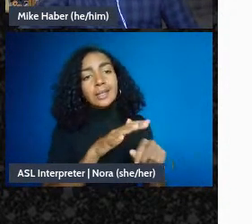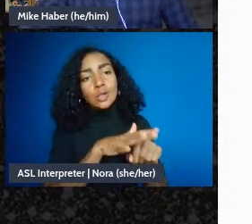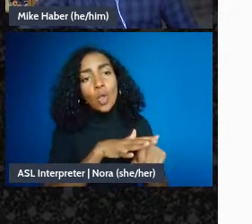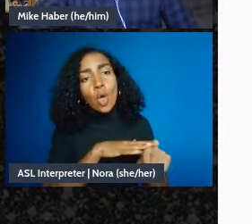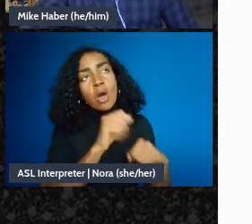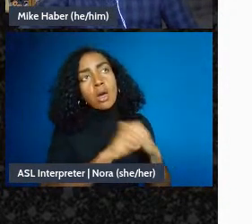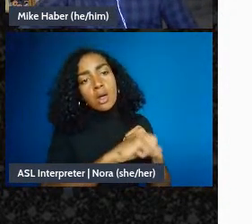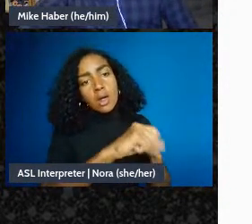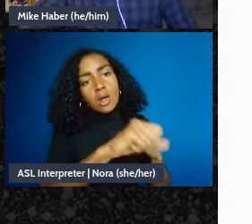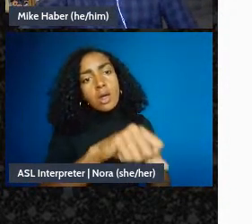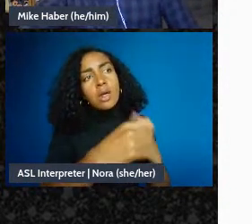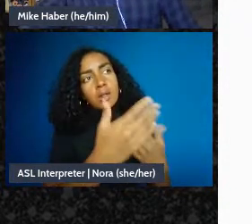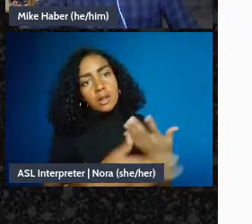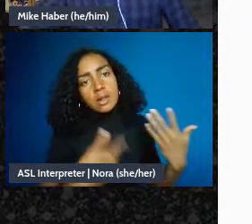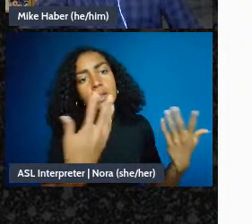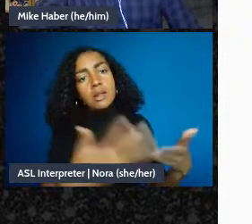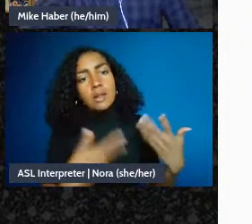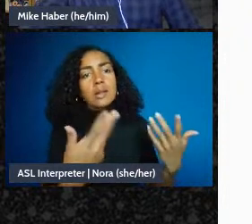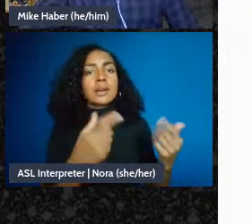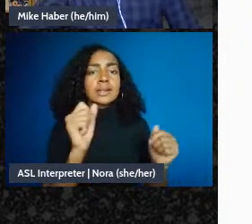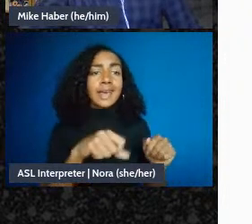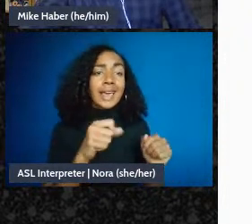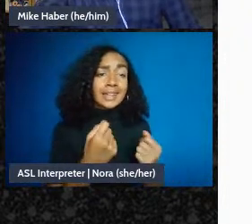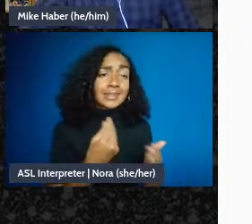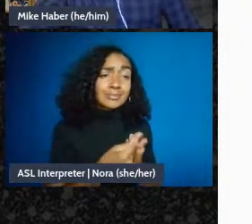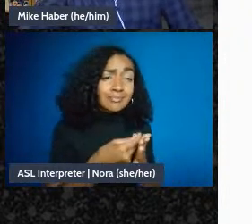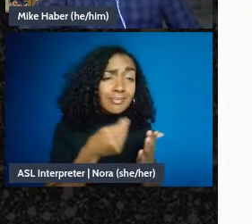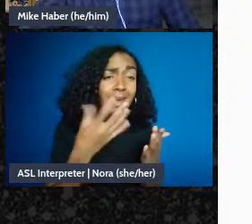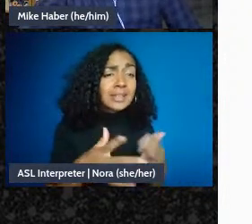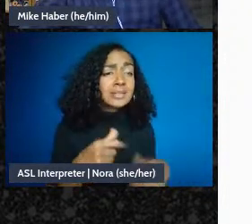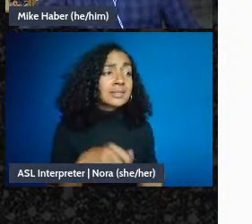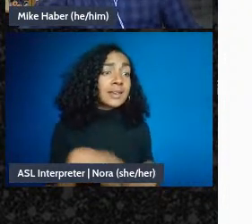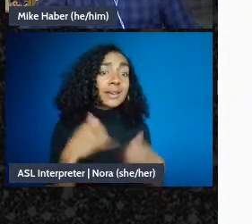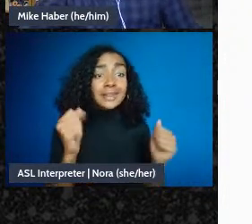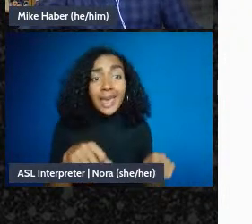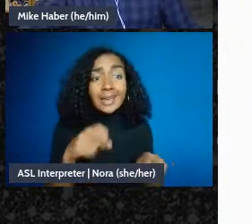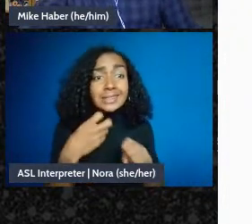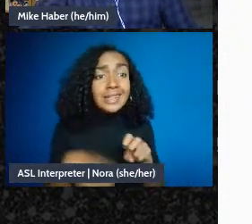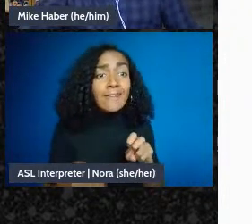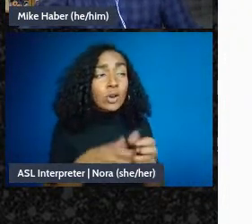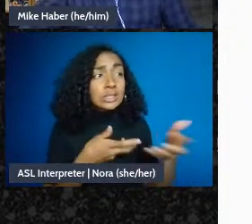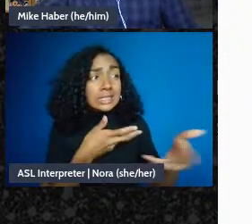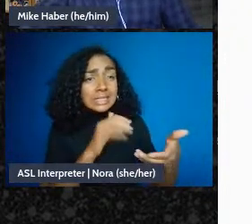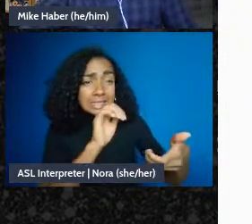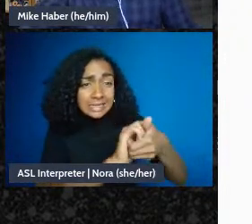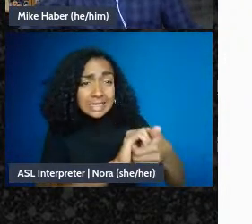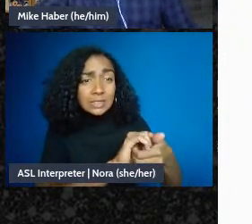to work with, they often charge five to ten percent of your money to just hold it for a